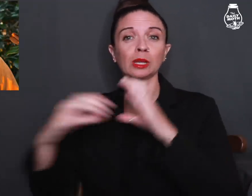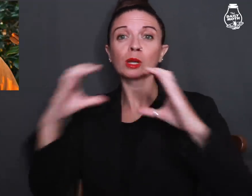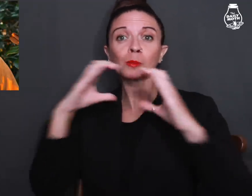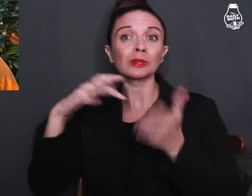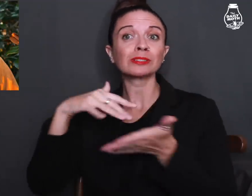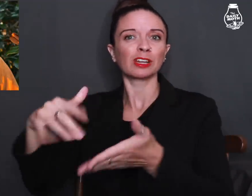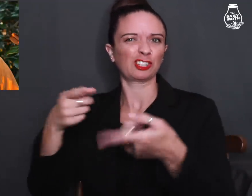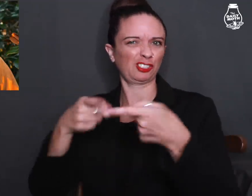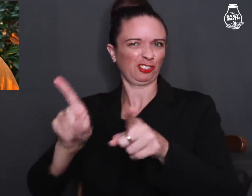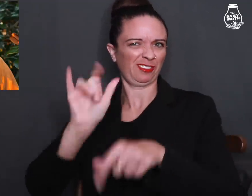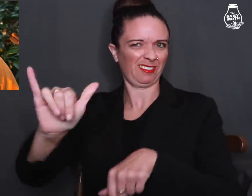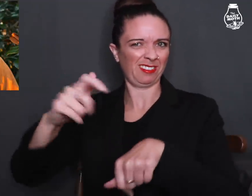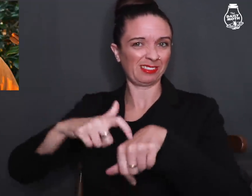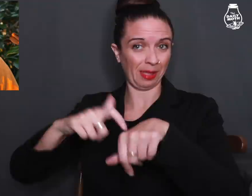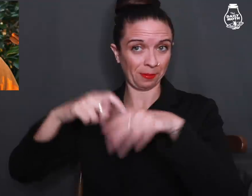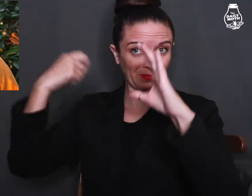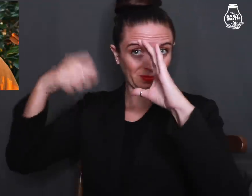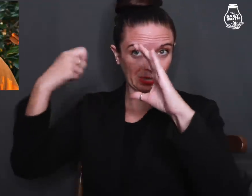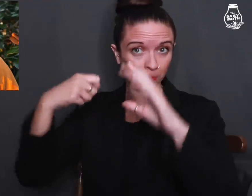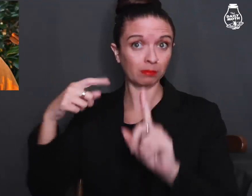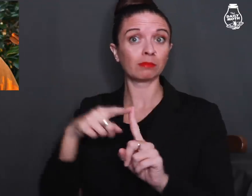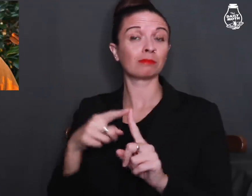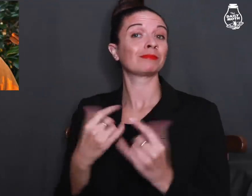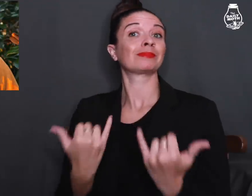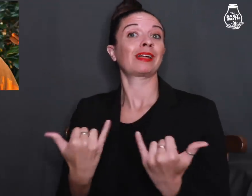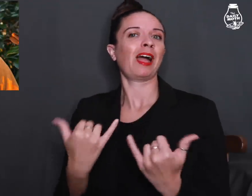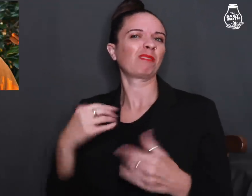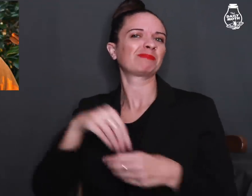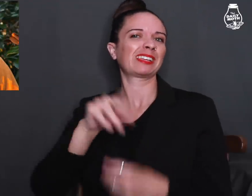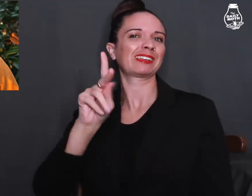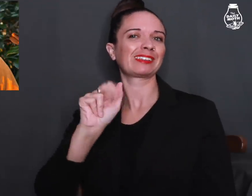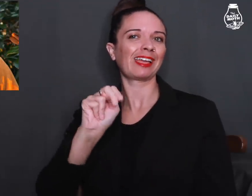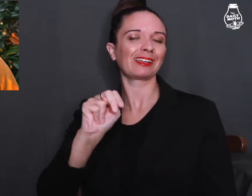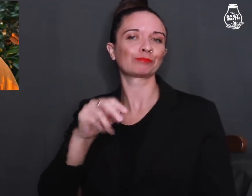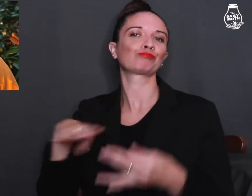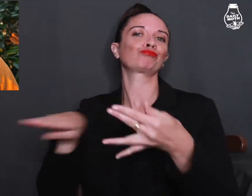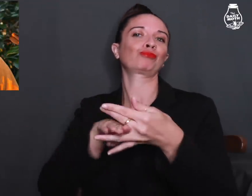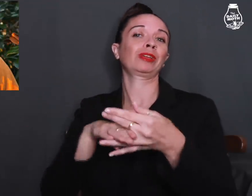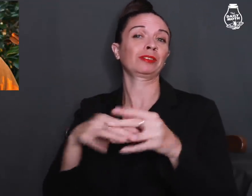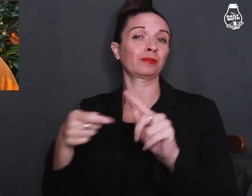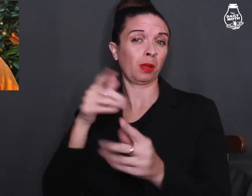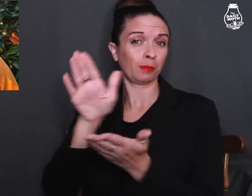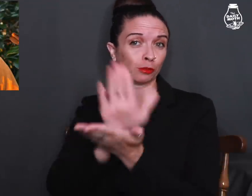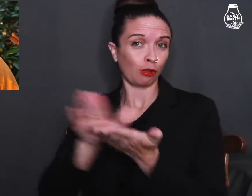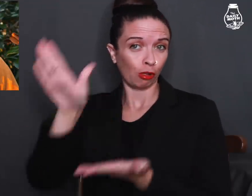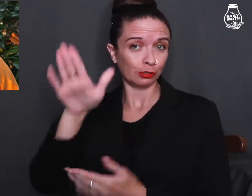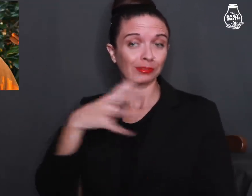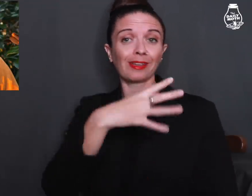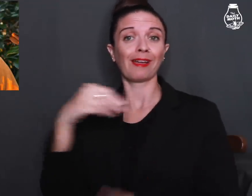Communication Studies during the time of the filming. He is currently in Kansas taking a break from college and